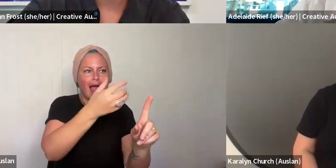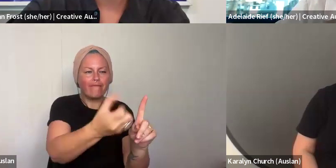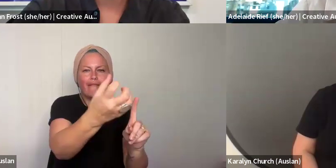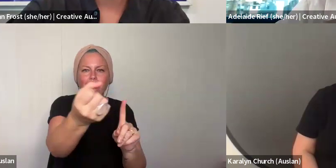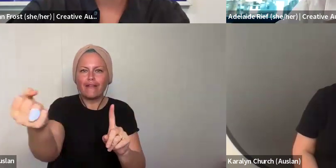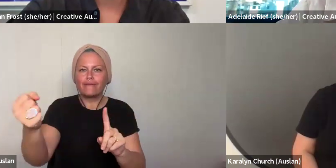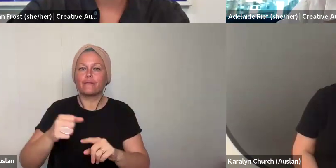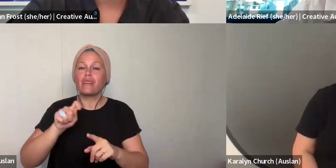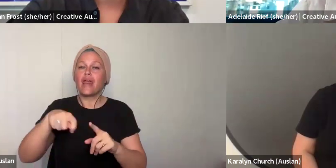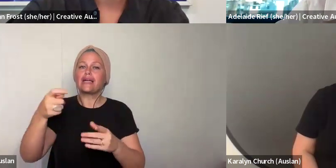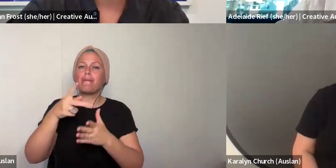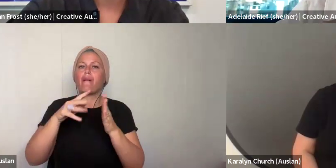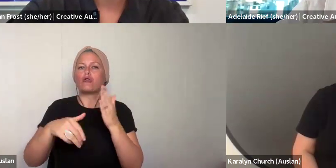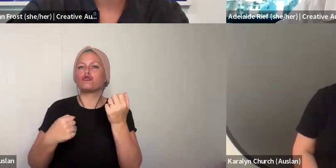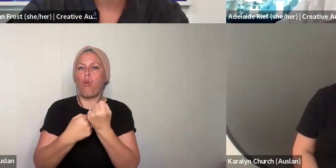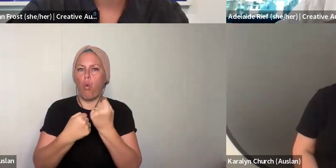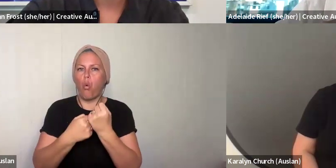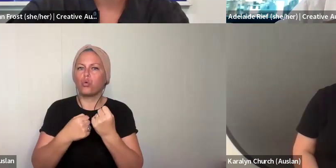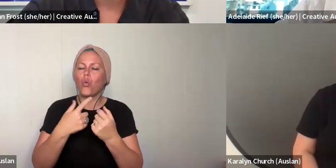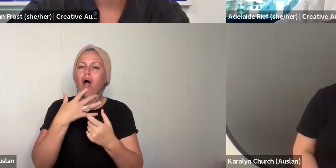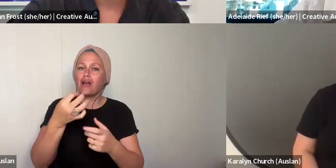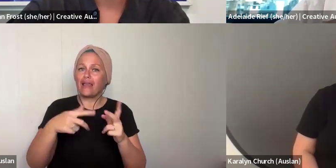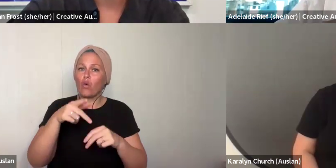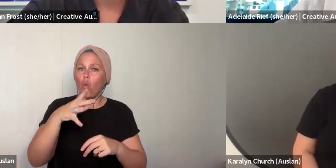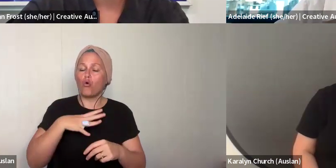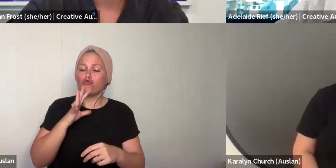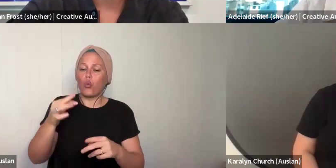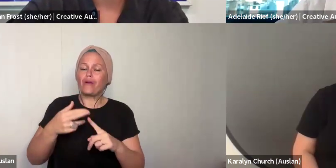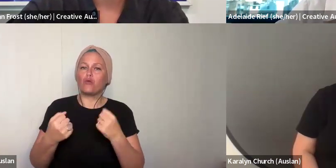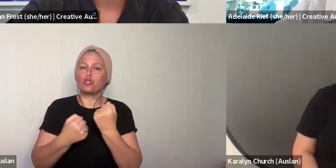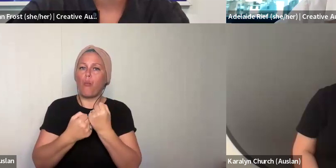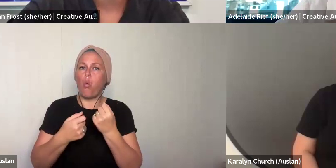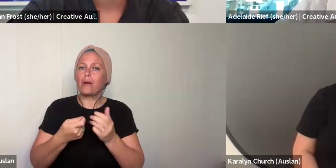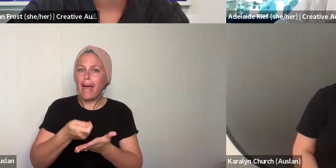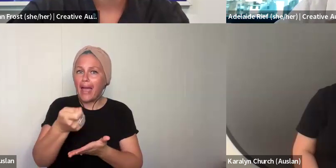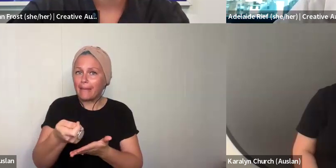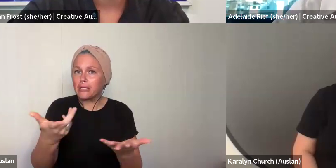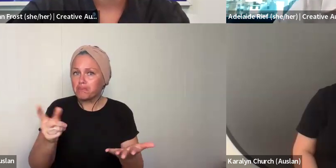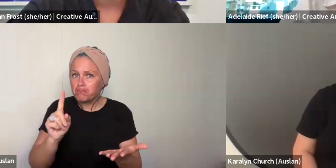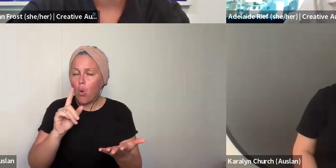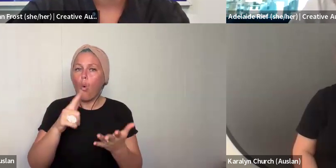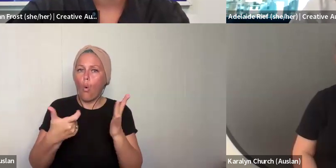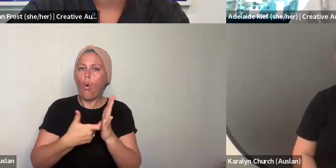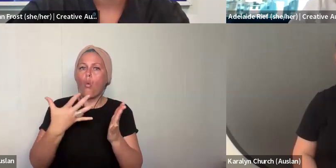little bit earlier in the session about career stage and how we define it. It is very open. Please choose the one that feels most